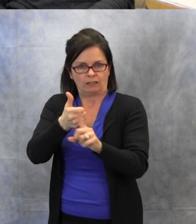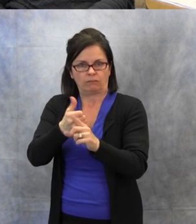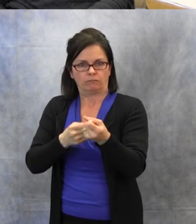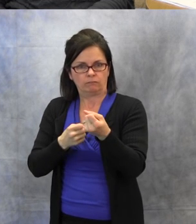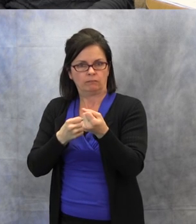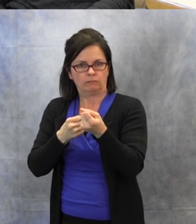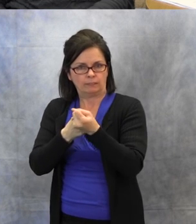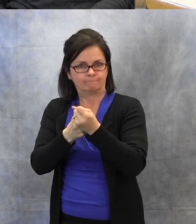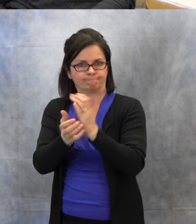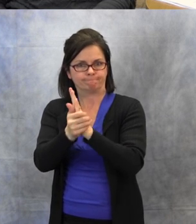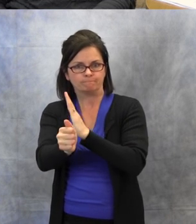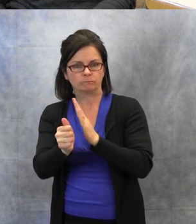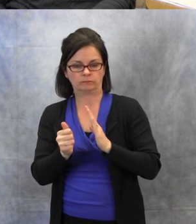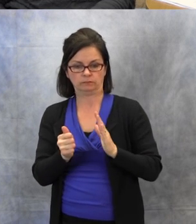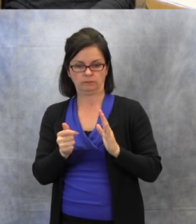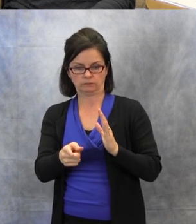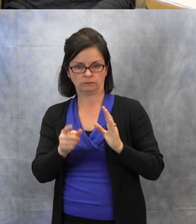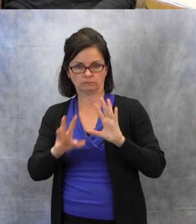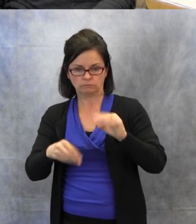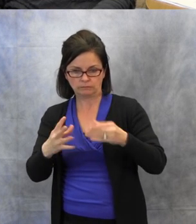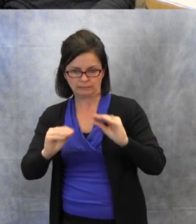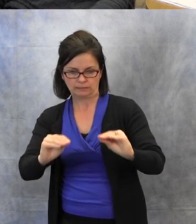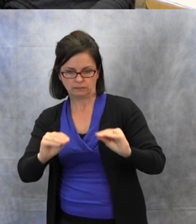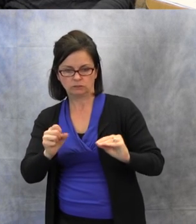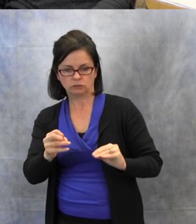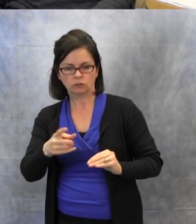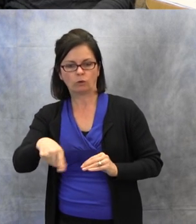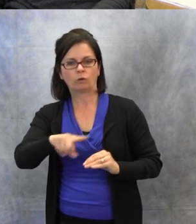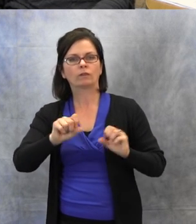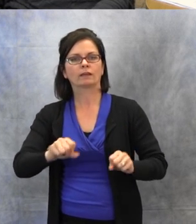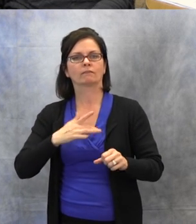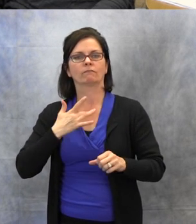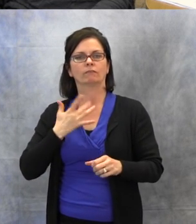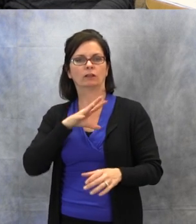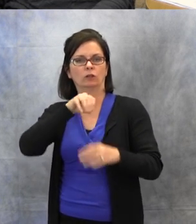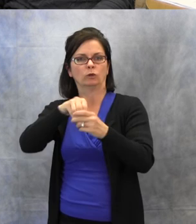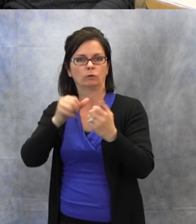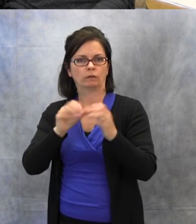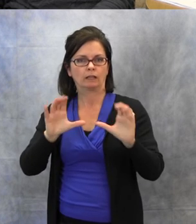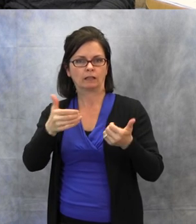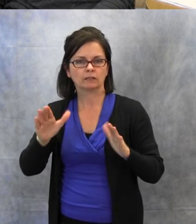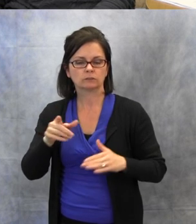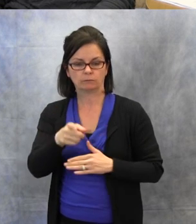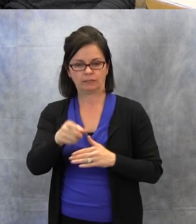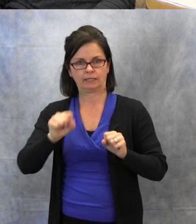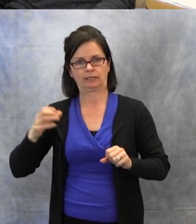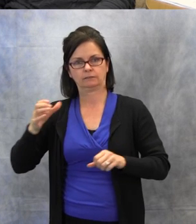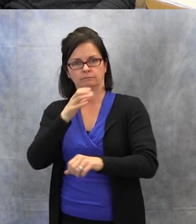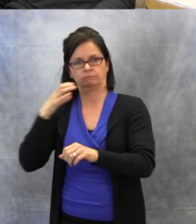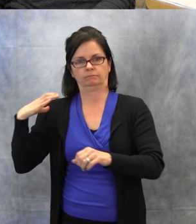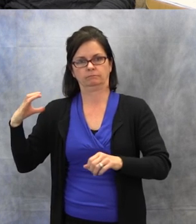and guiding their own decisions. Also, you they may need some direct instruction